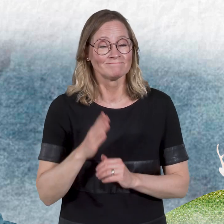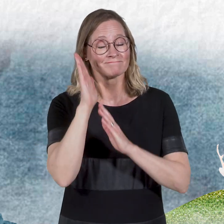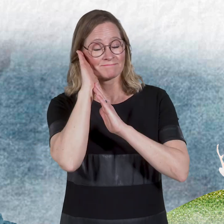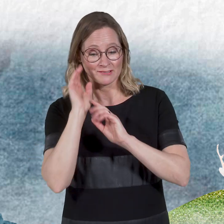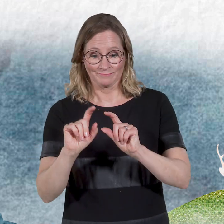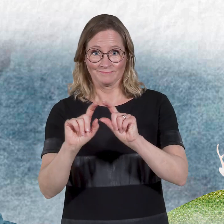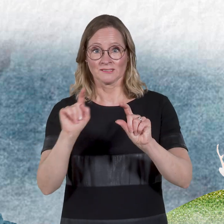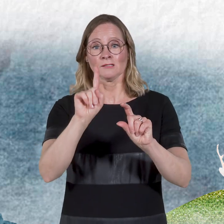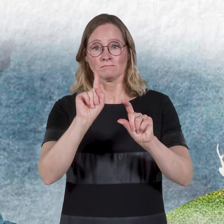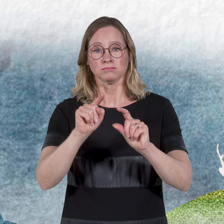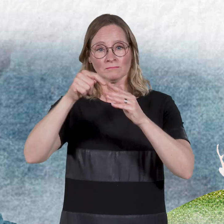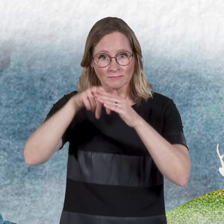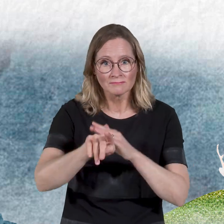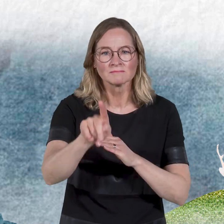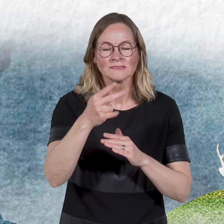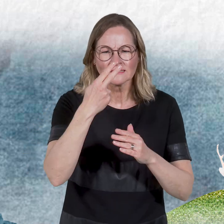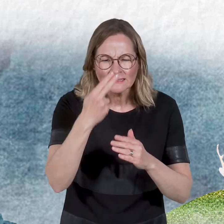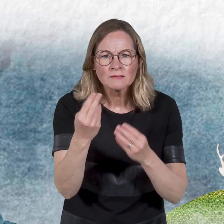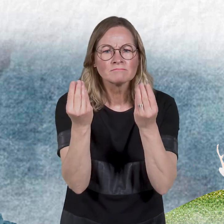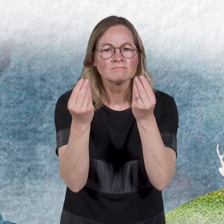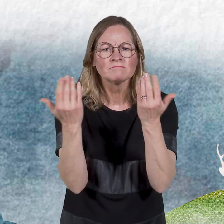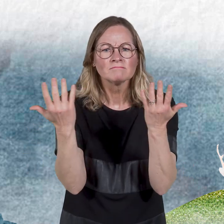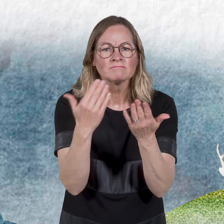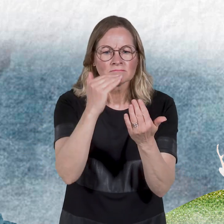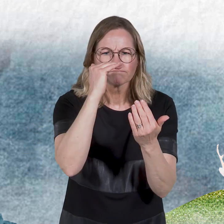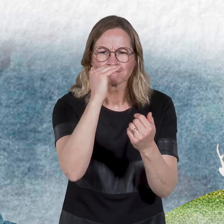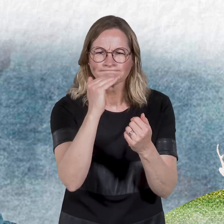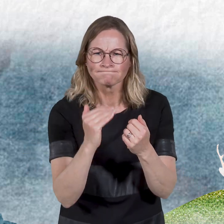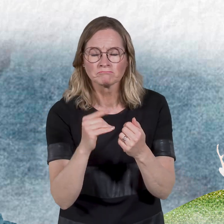You can find more information by clicking "Accommodation" on the website.